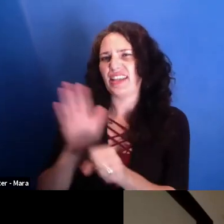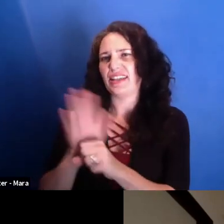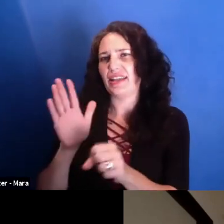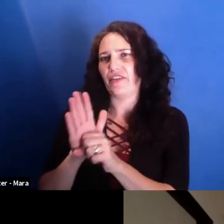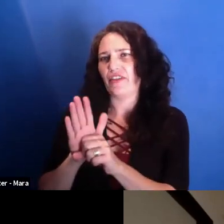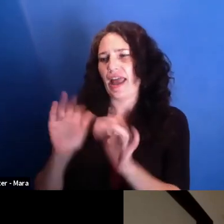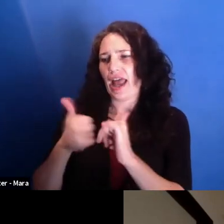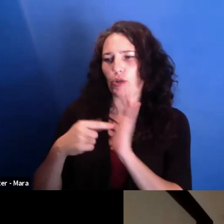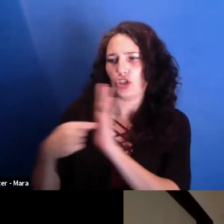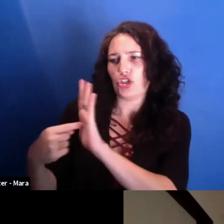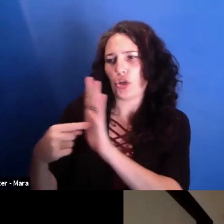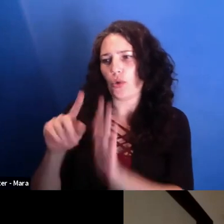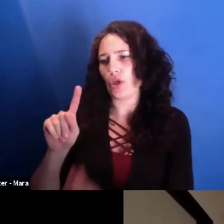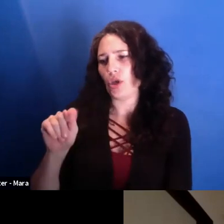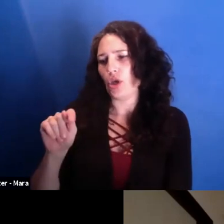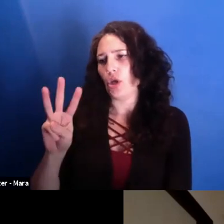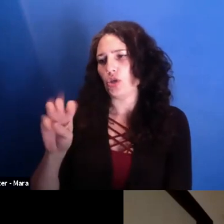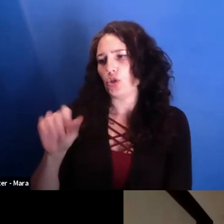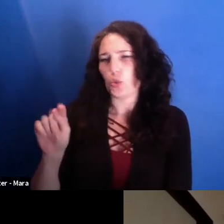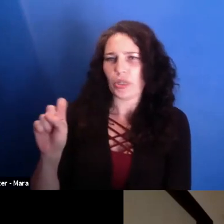and sort of putting the audience on the ride that they're going to go on?